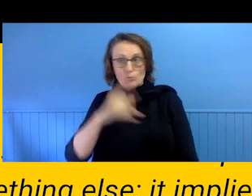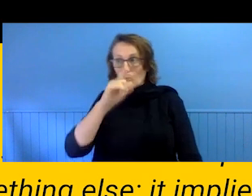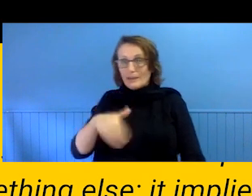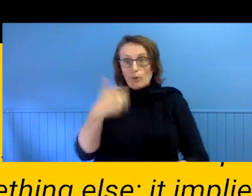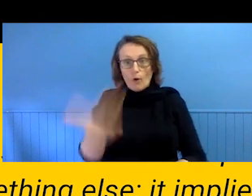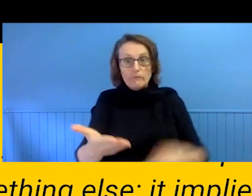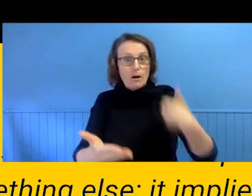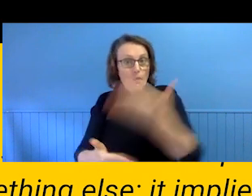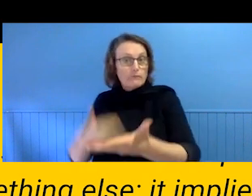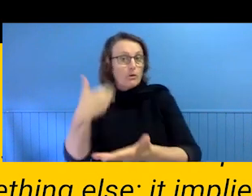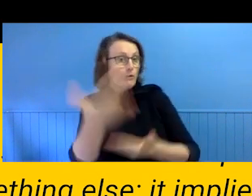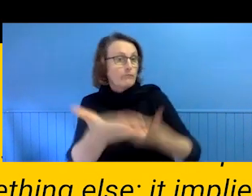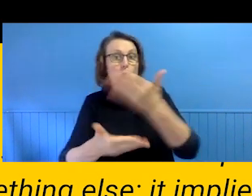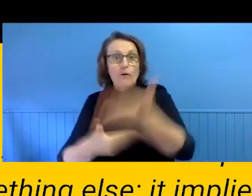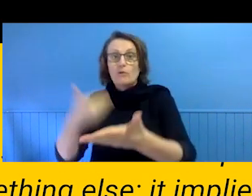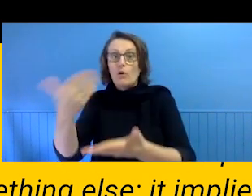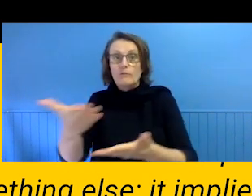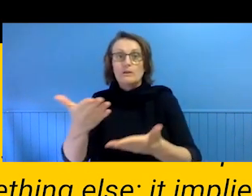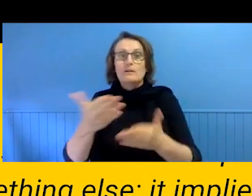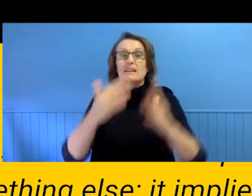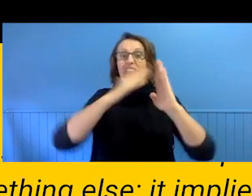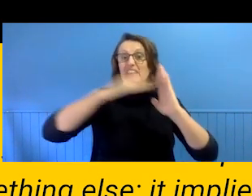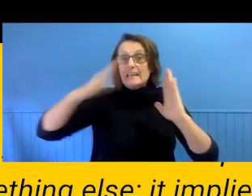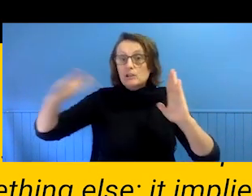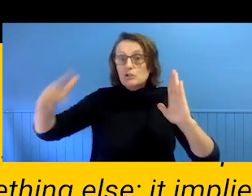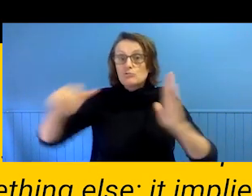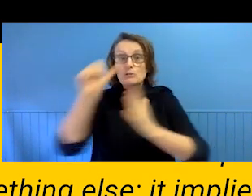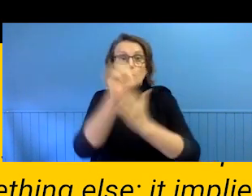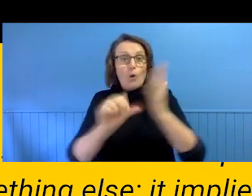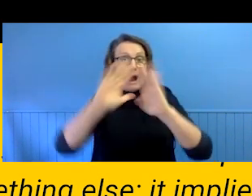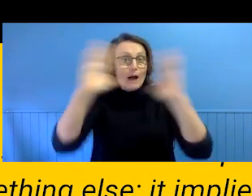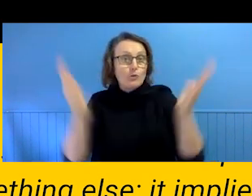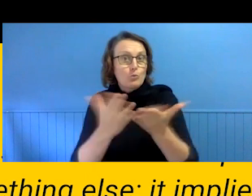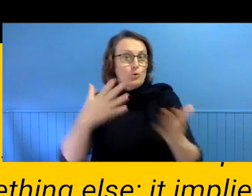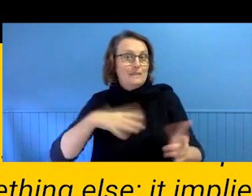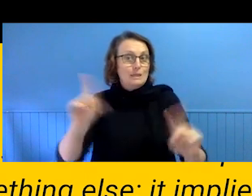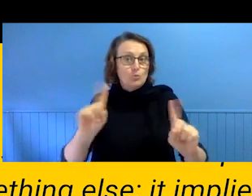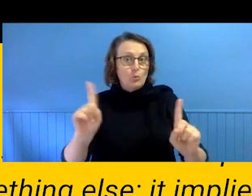community or art world might need right now. What was new about this endeavour for us.